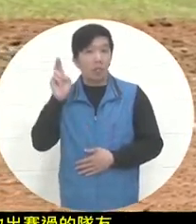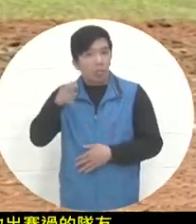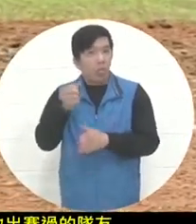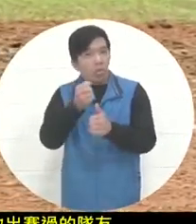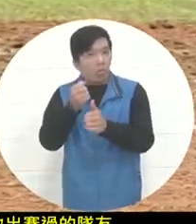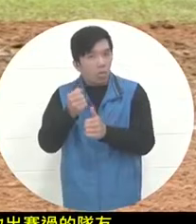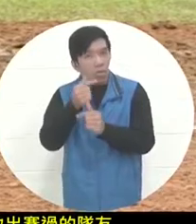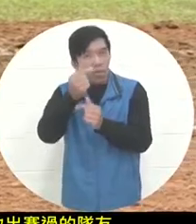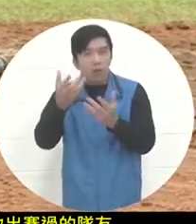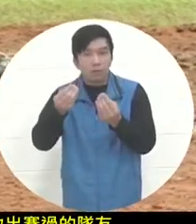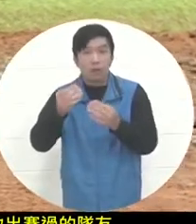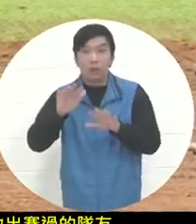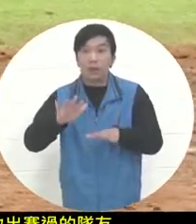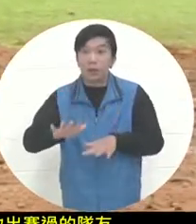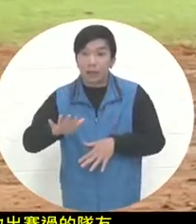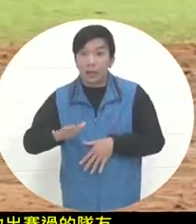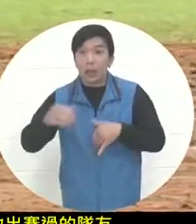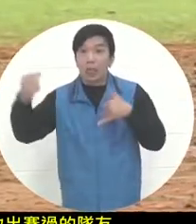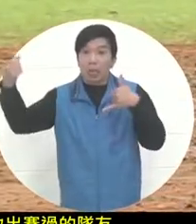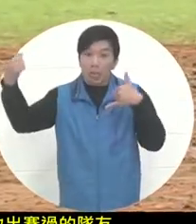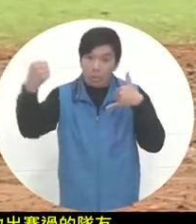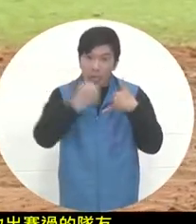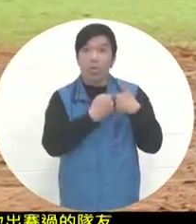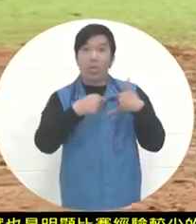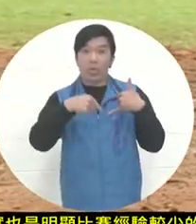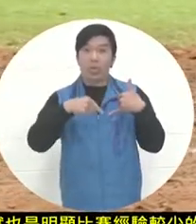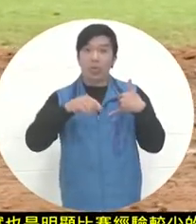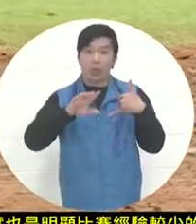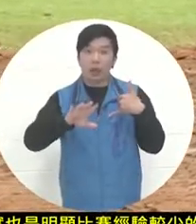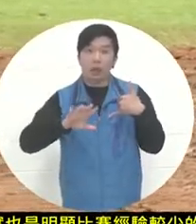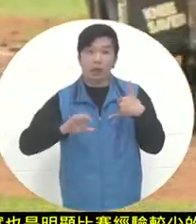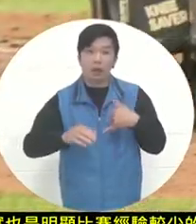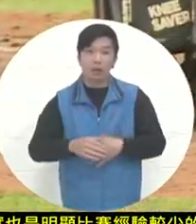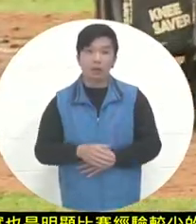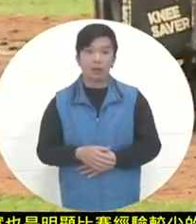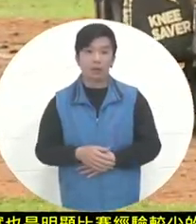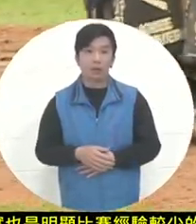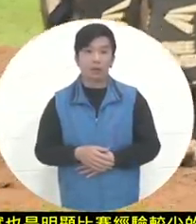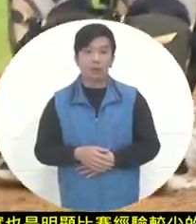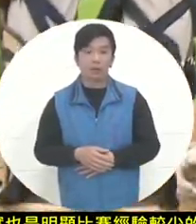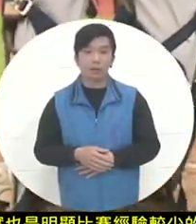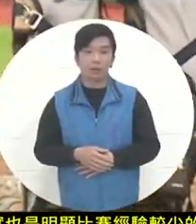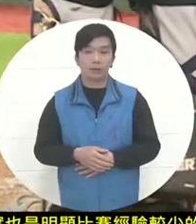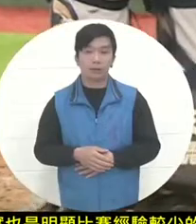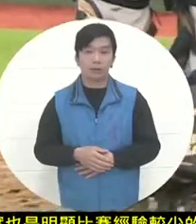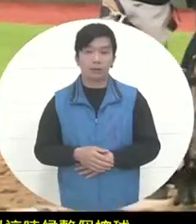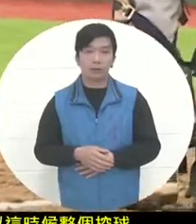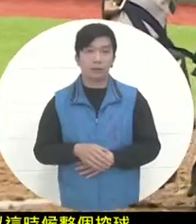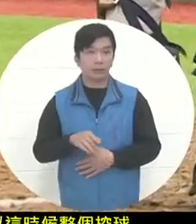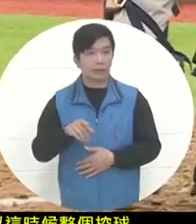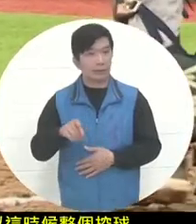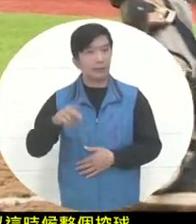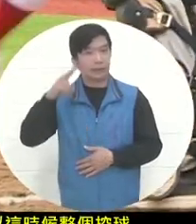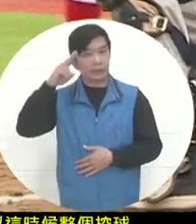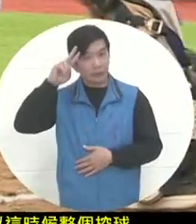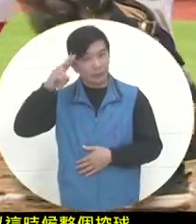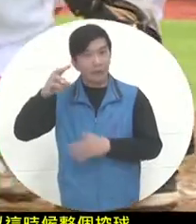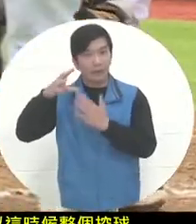seems to be hitting the batter. Wow, in this game, many Mexican players were